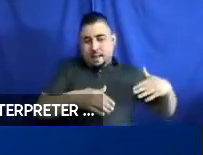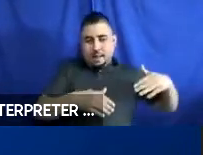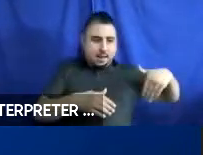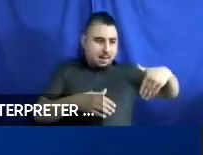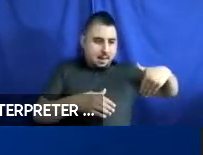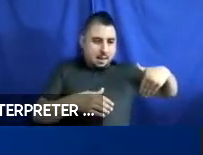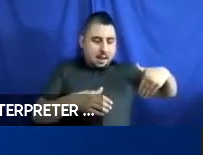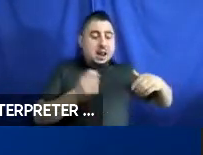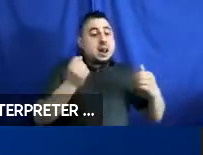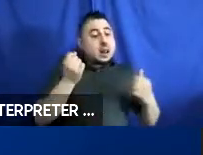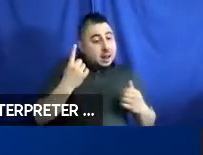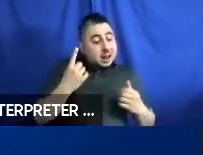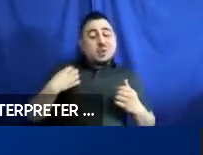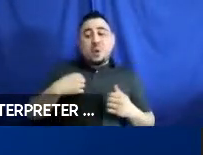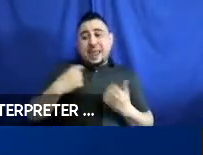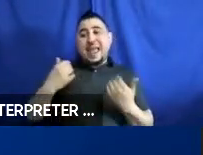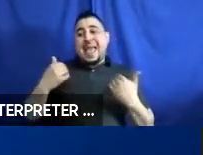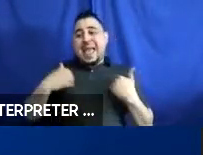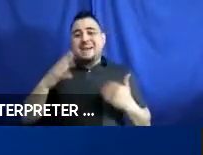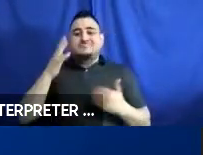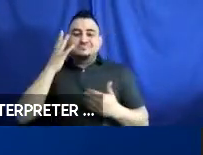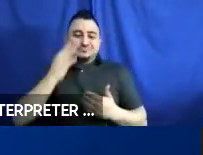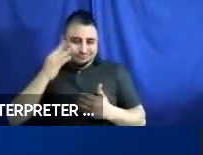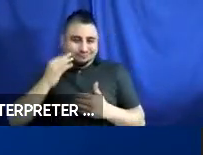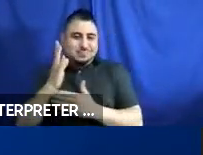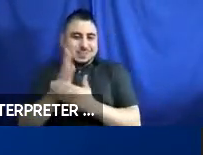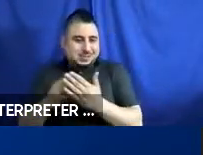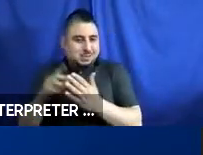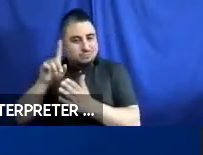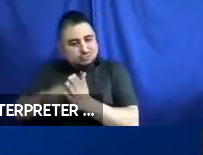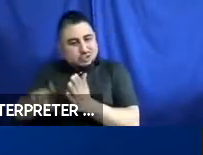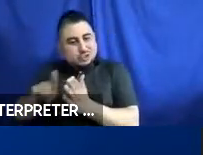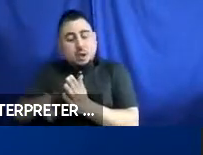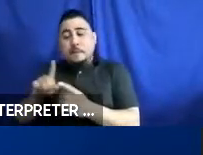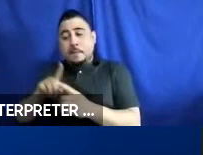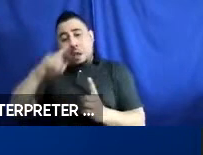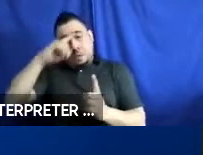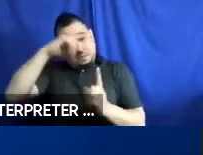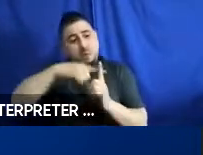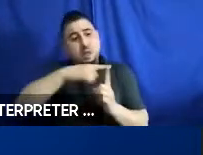we have done work with scooters before. So, I am optimistic that it could also work with scooters.